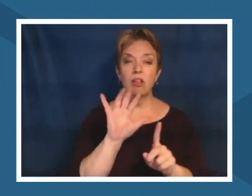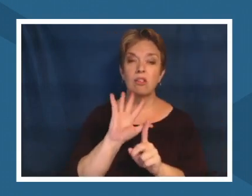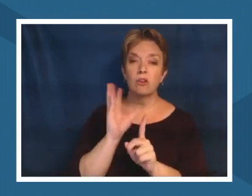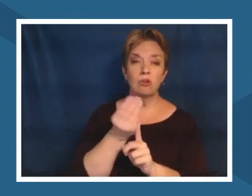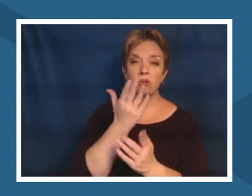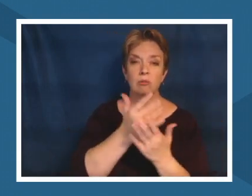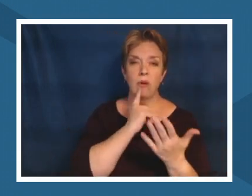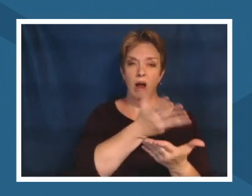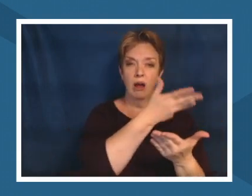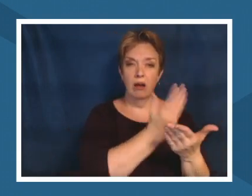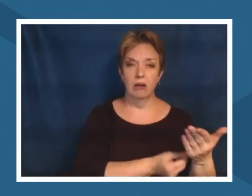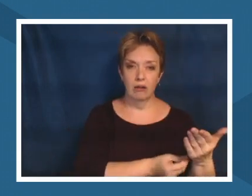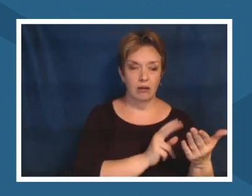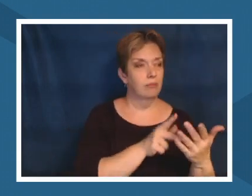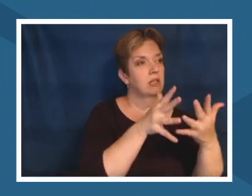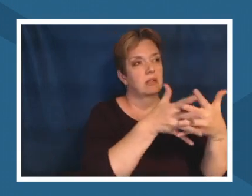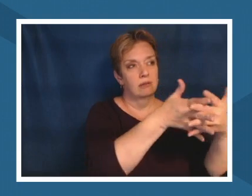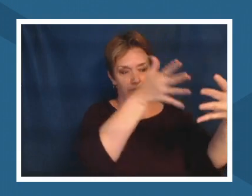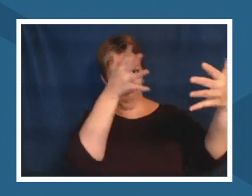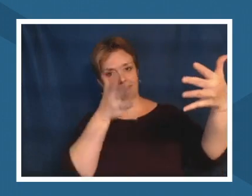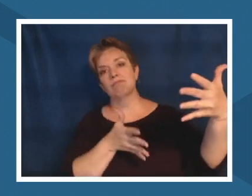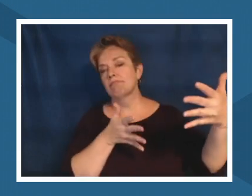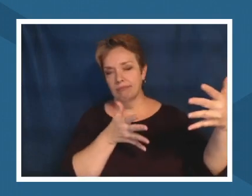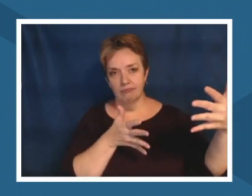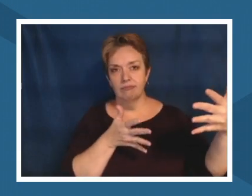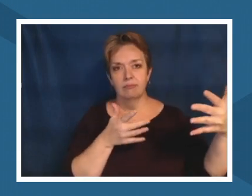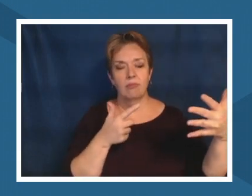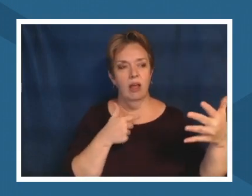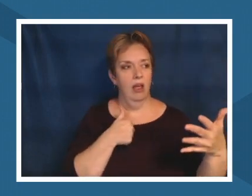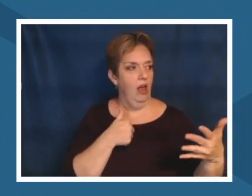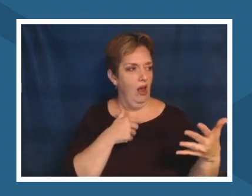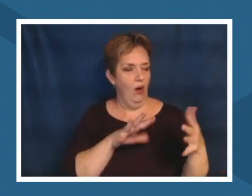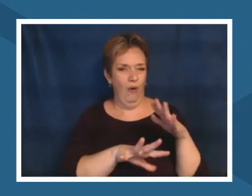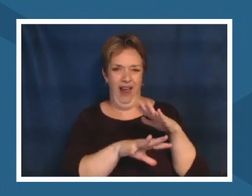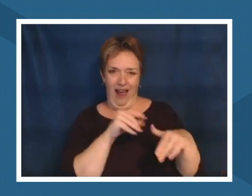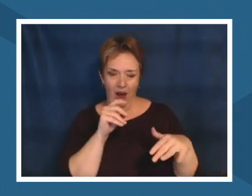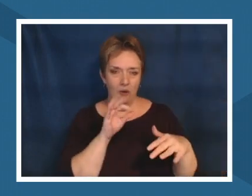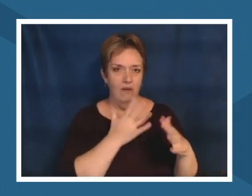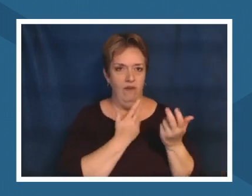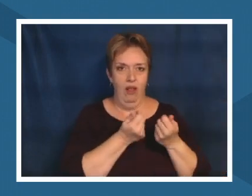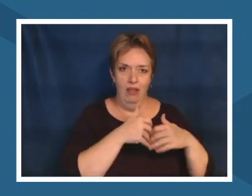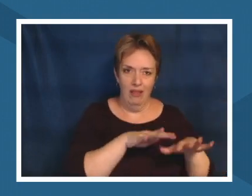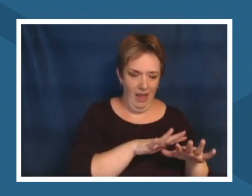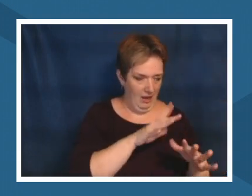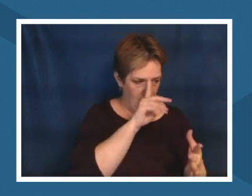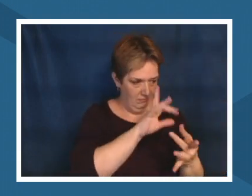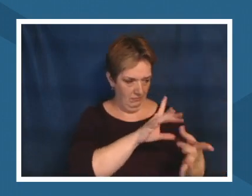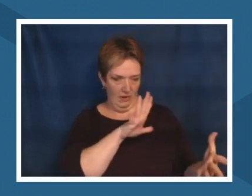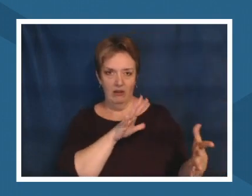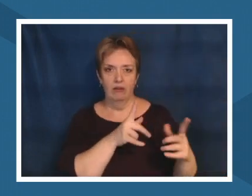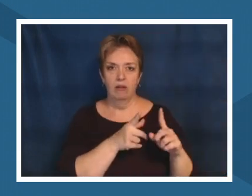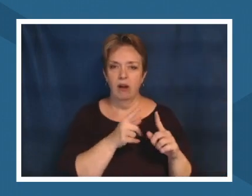disengages us from our land and disengages us from deep thinking so